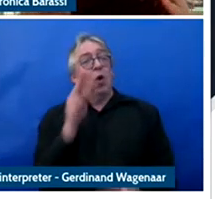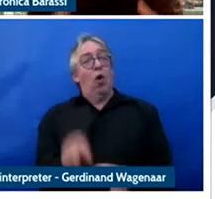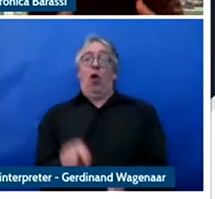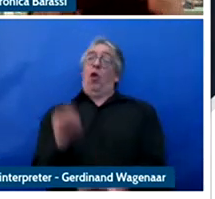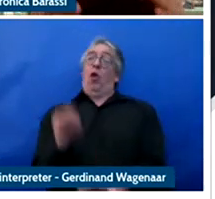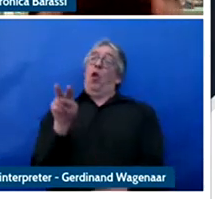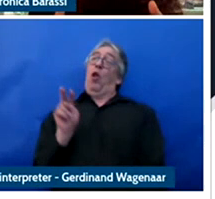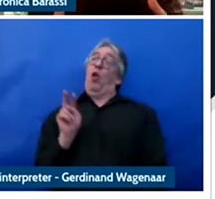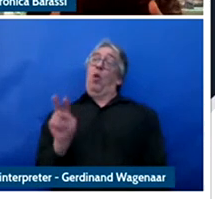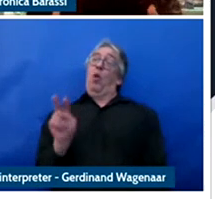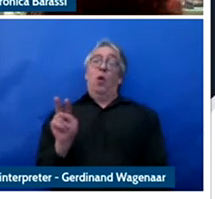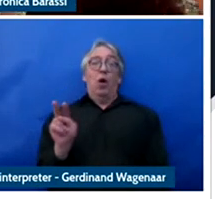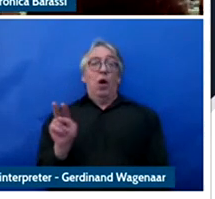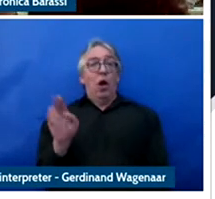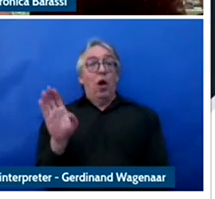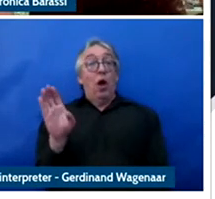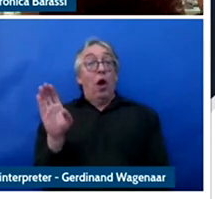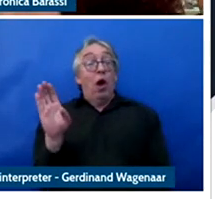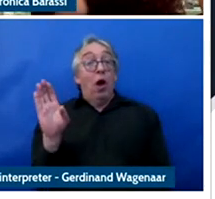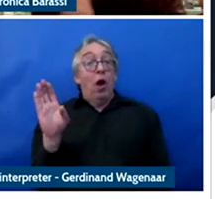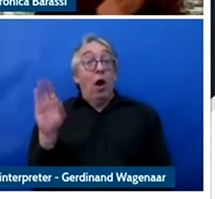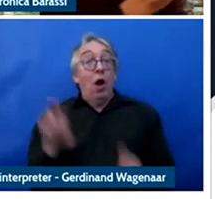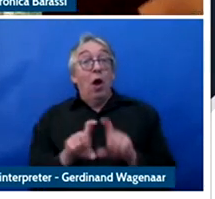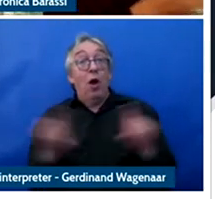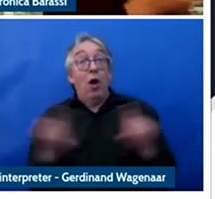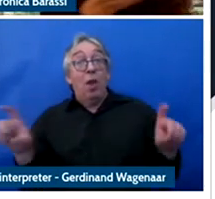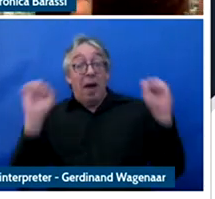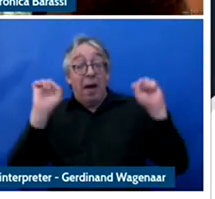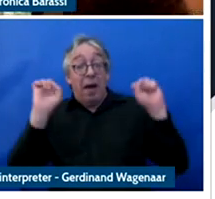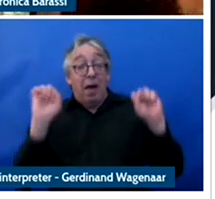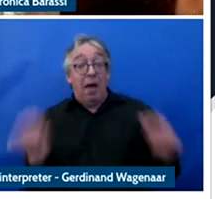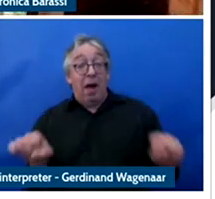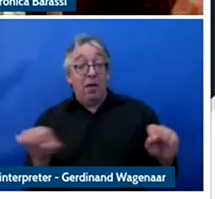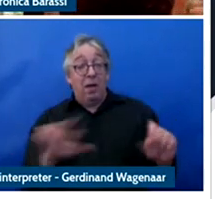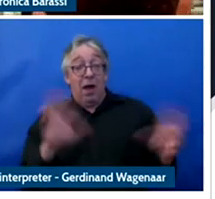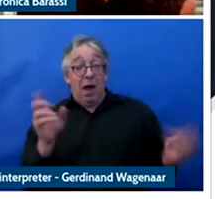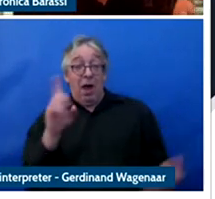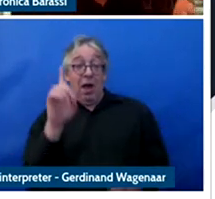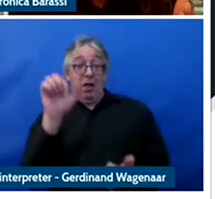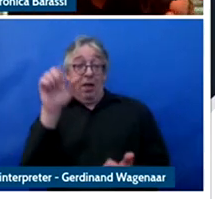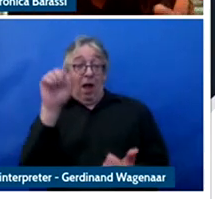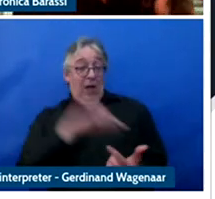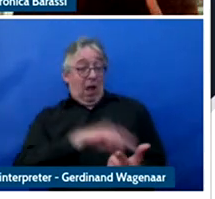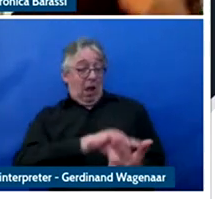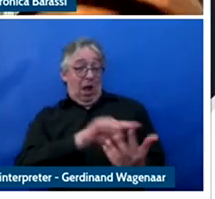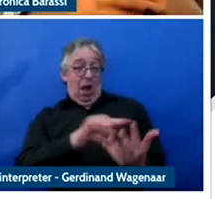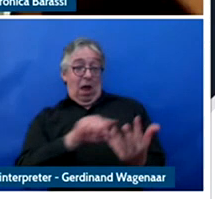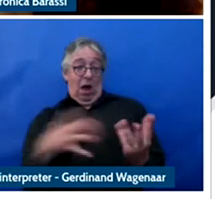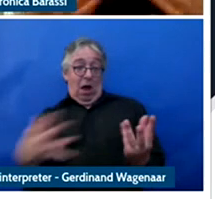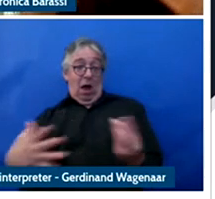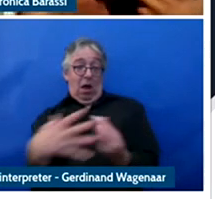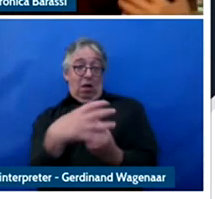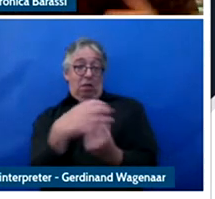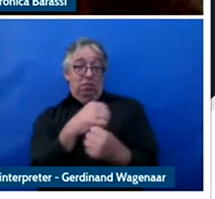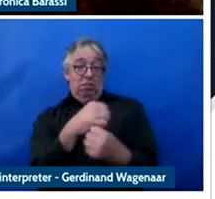has the means and to aggregate the forms of data under the profile and is this type